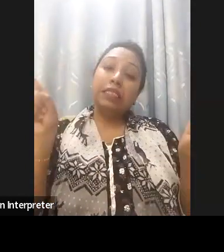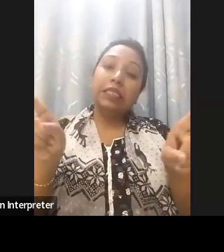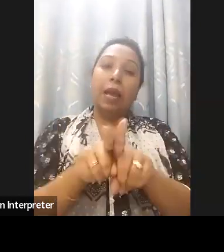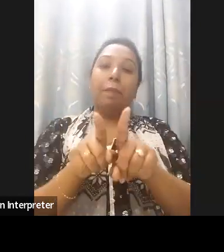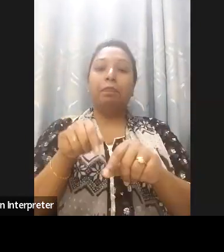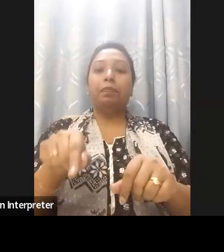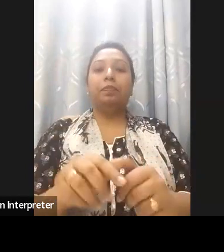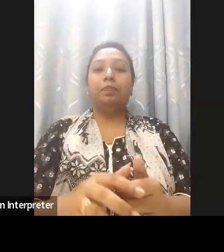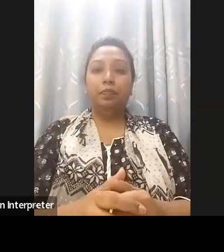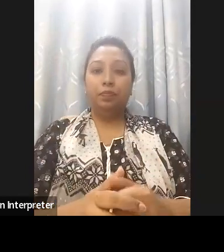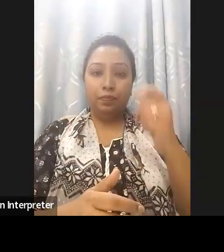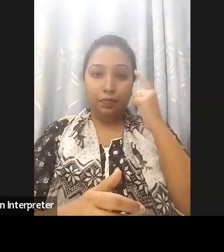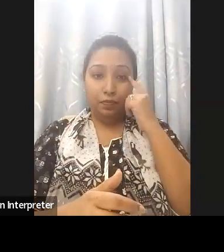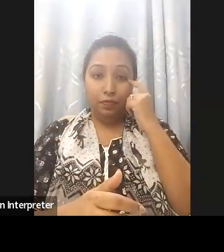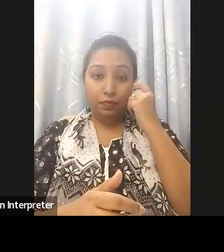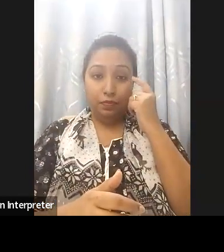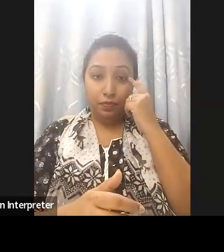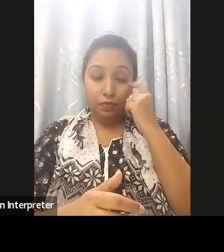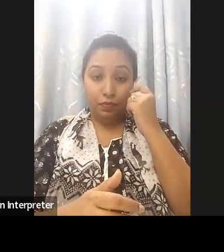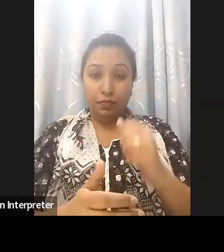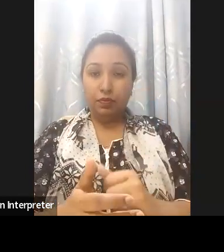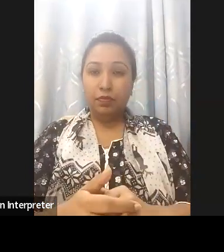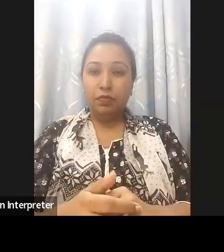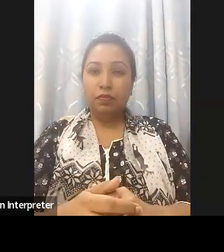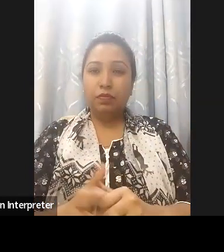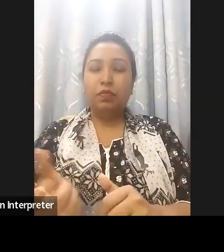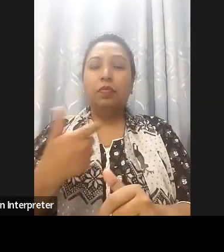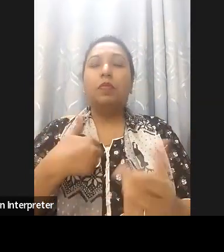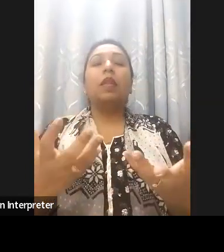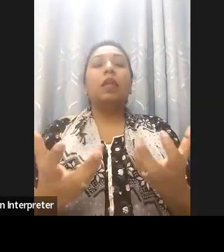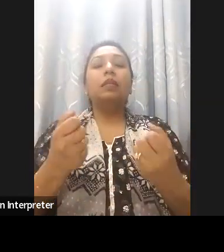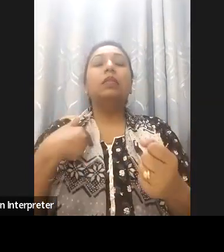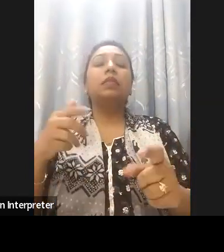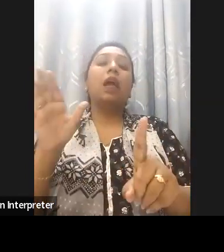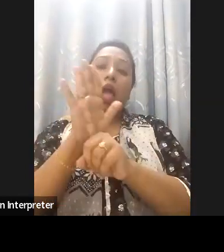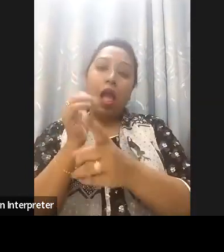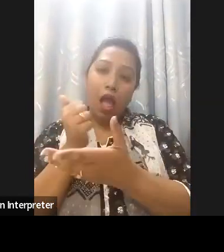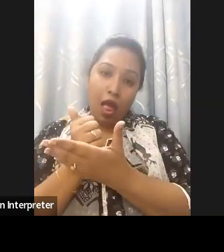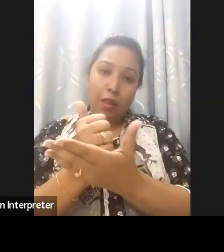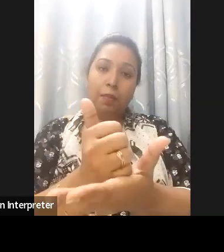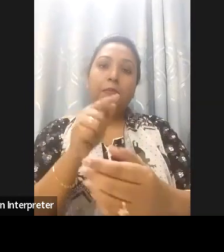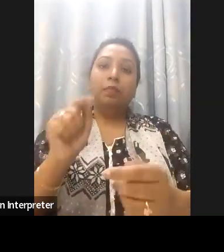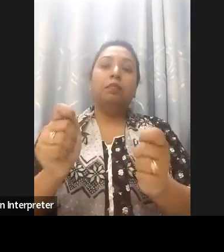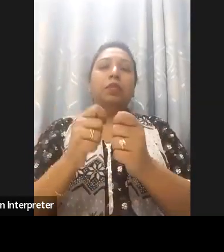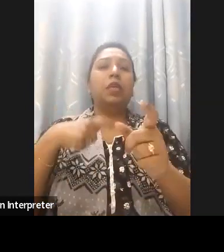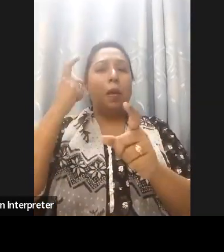this in our smart cities initiative what we want to help is cities to design this products and